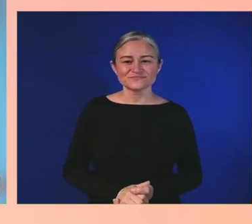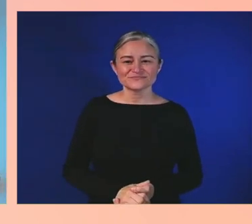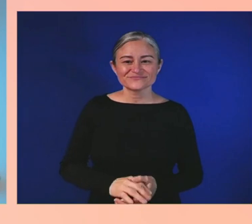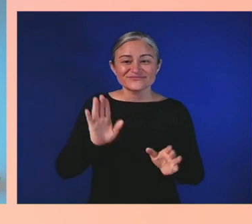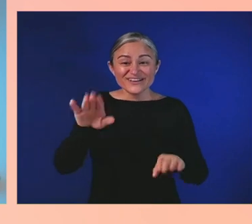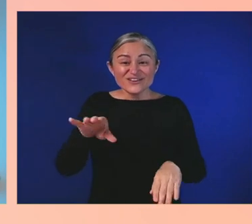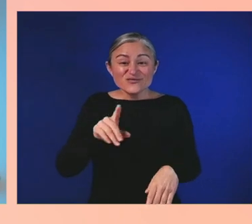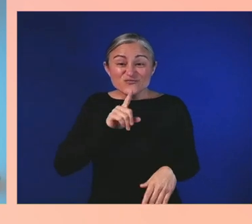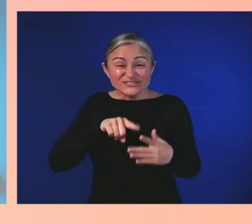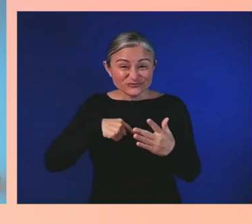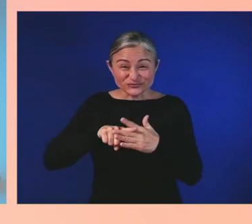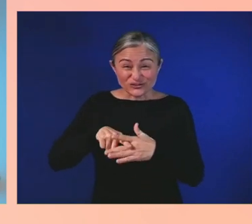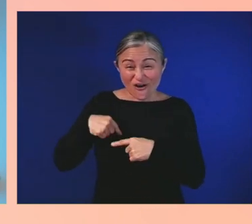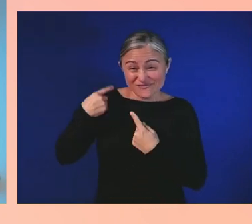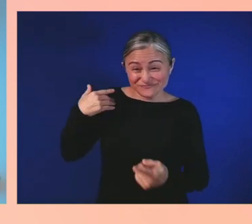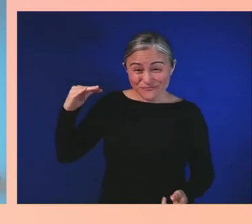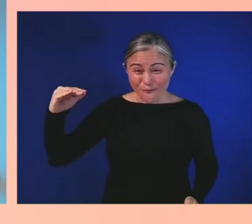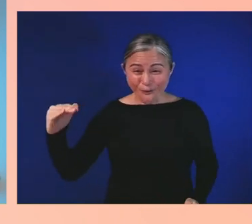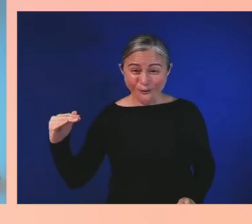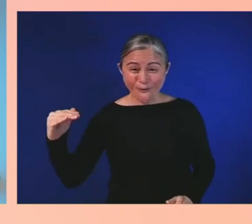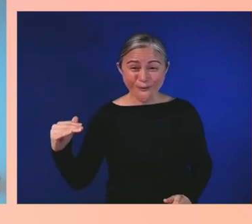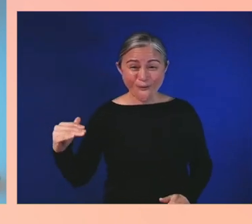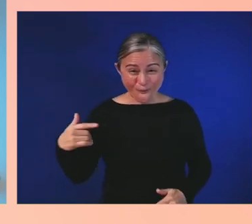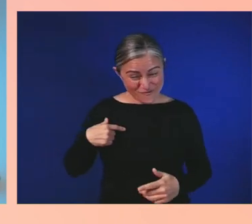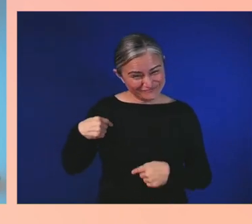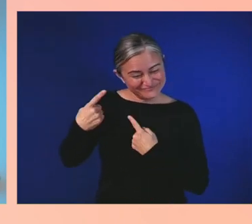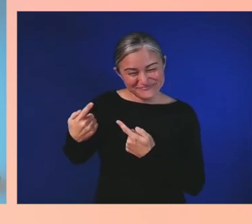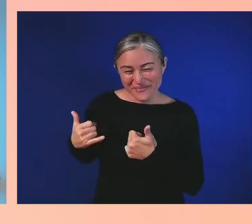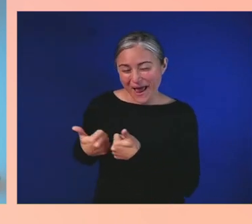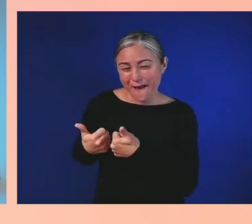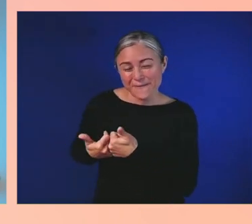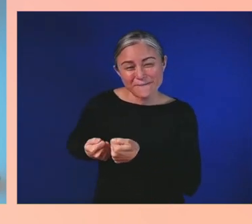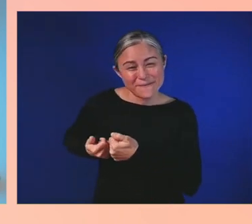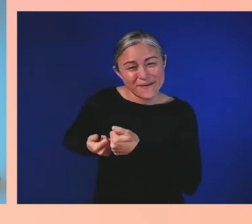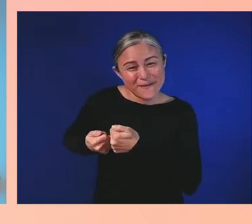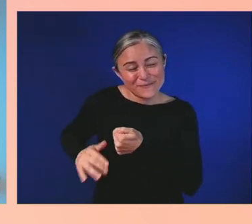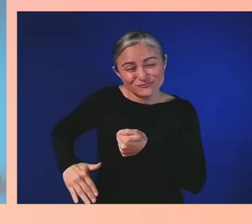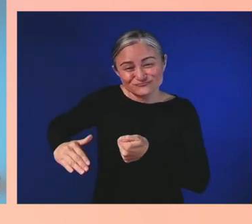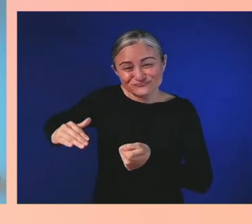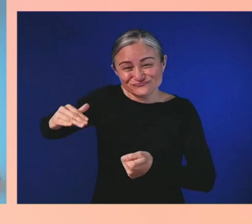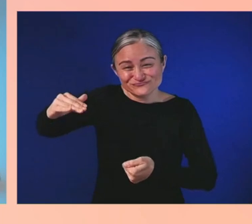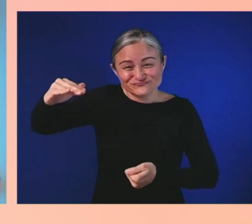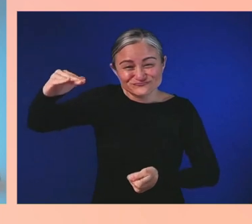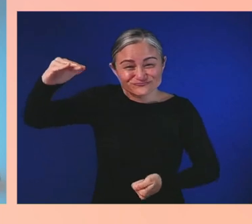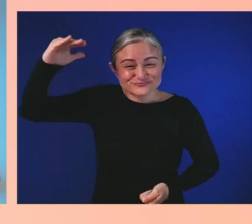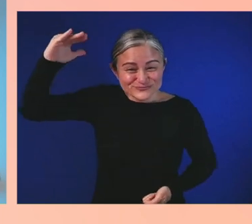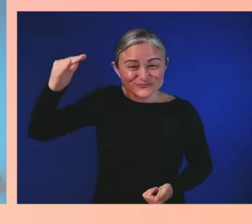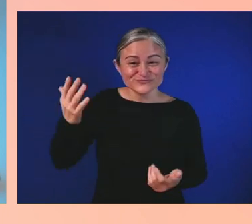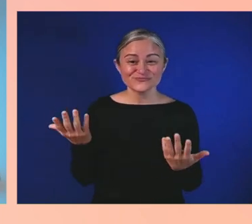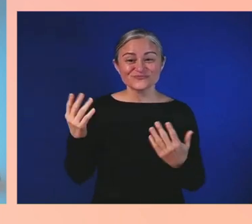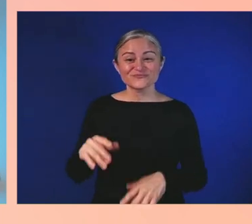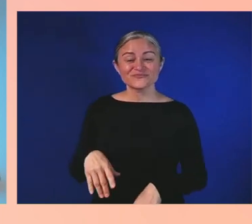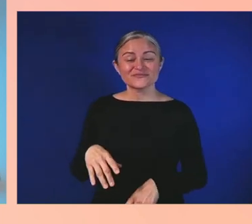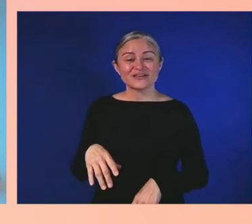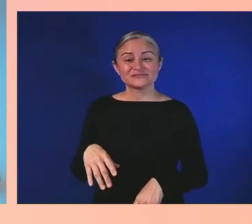but growing up, gaming allowed me to be anyone I wanted.